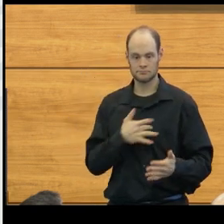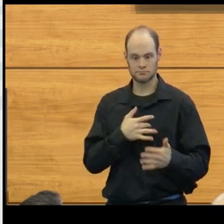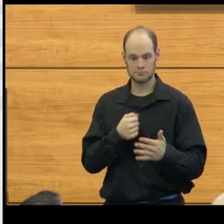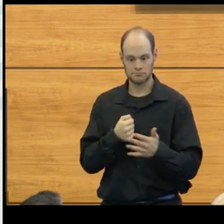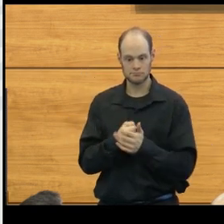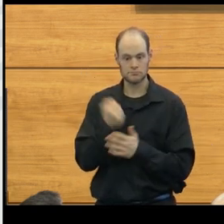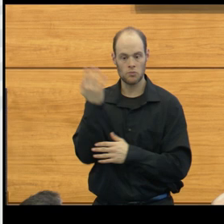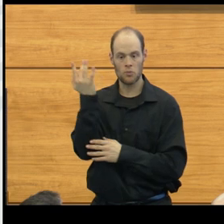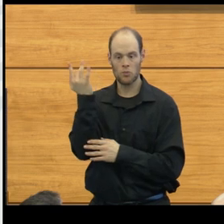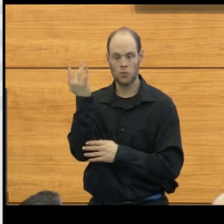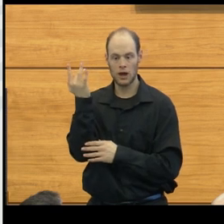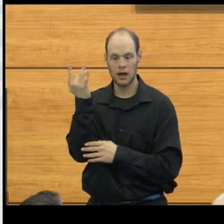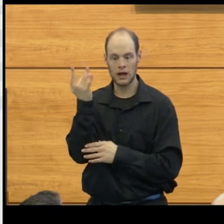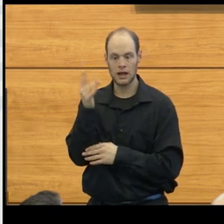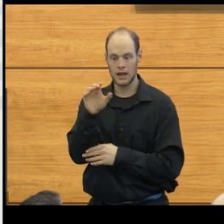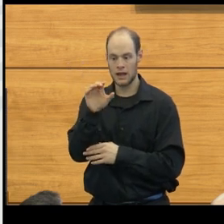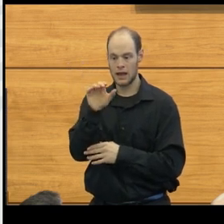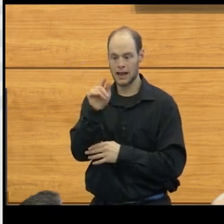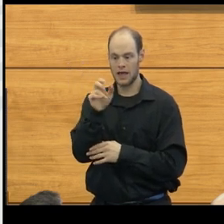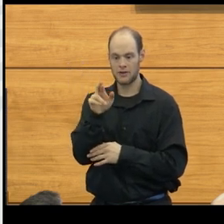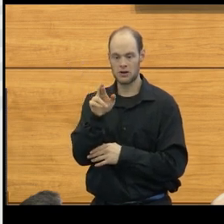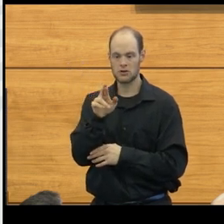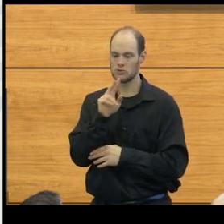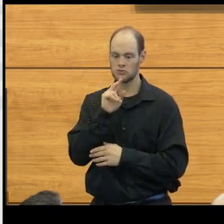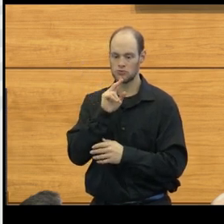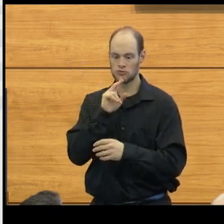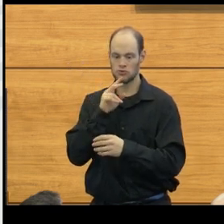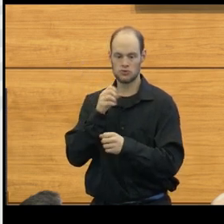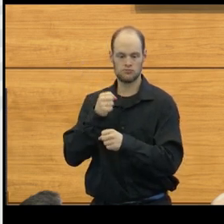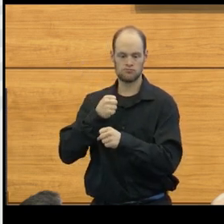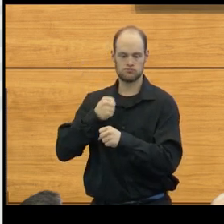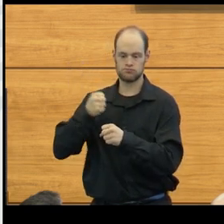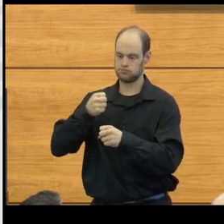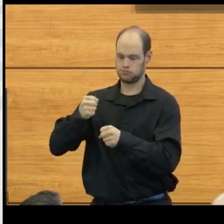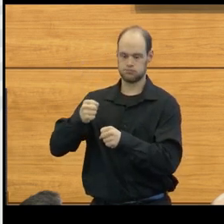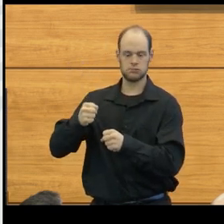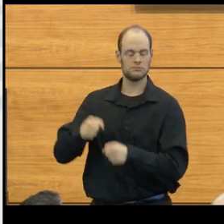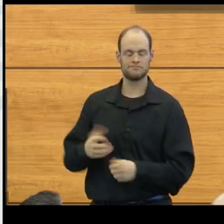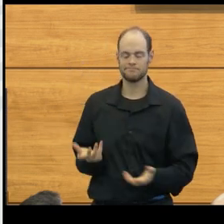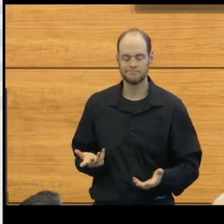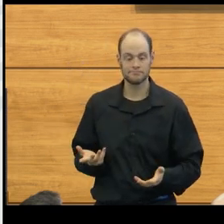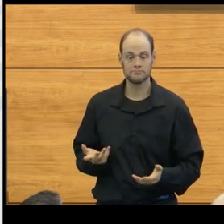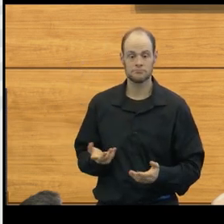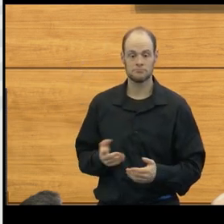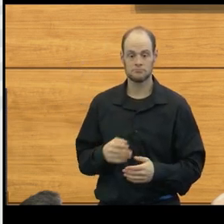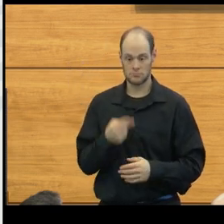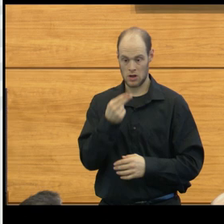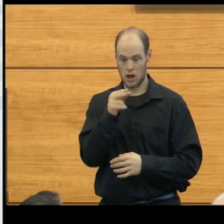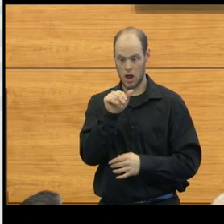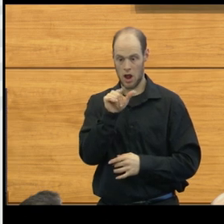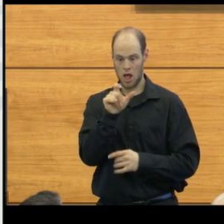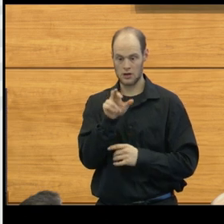because the catheter itself was so stiff. Looking at this, Holter, who was a bit of a tinkerer